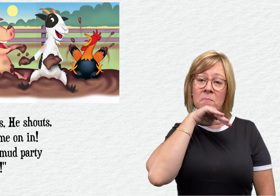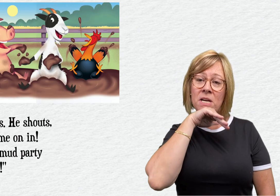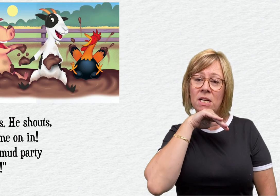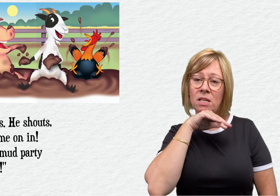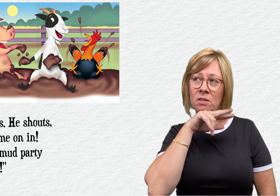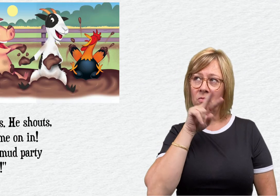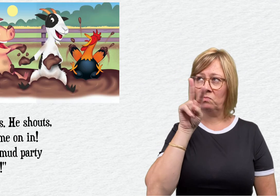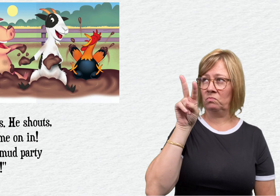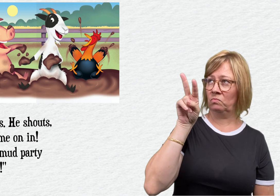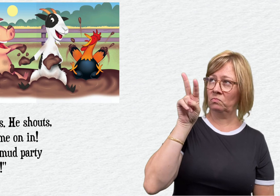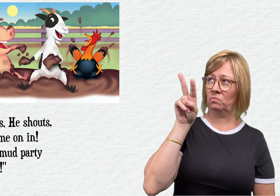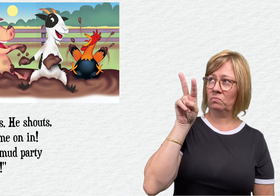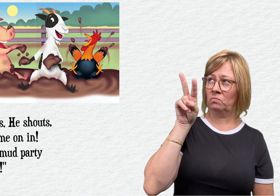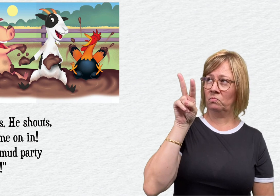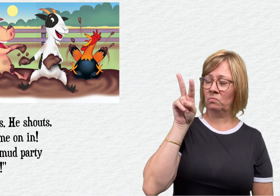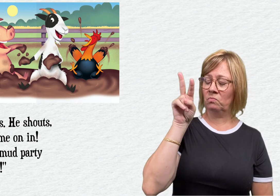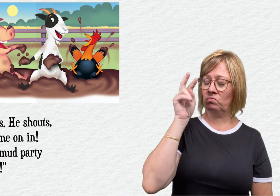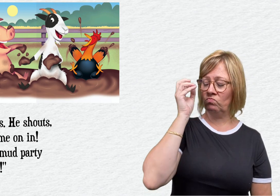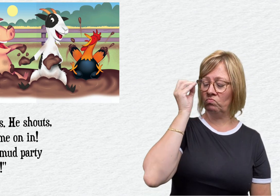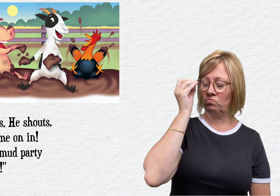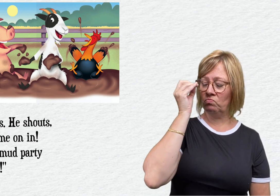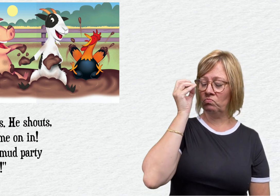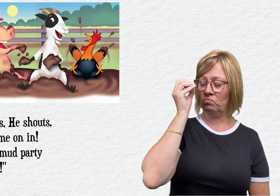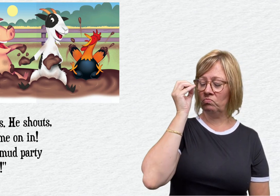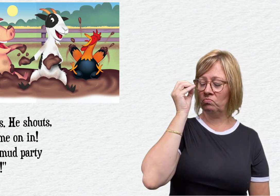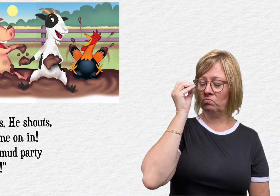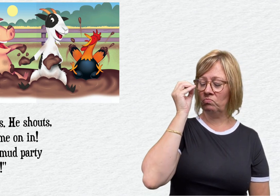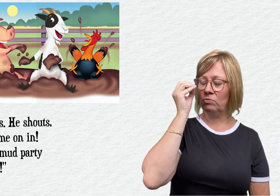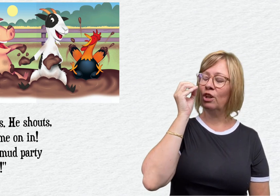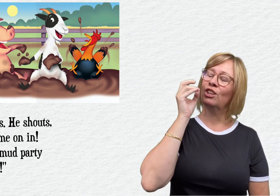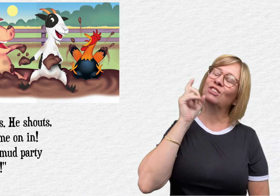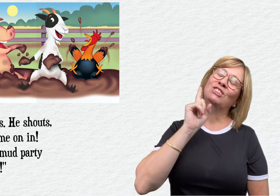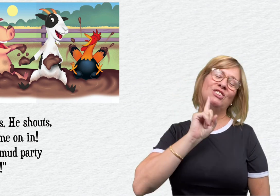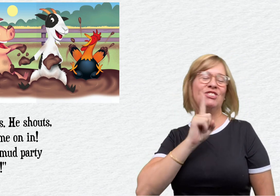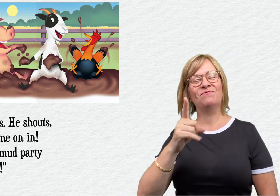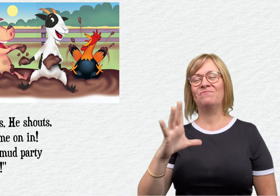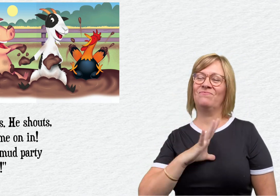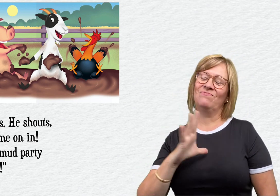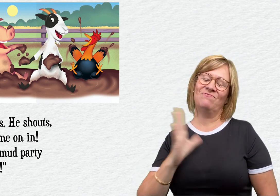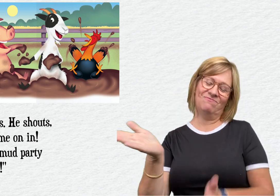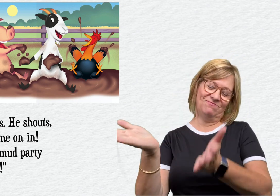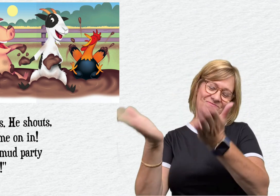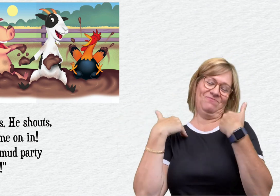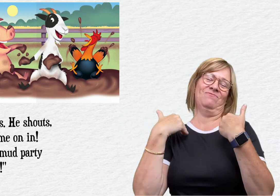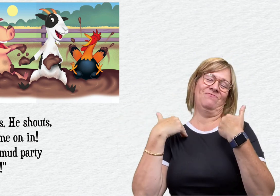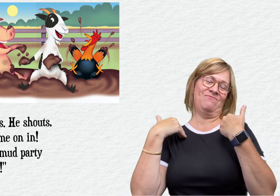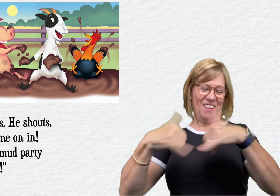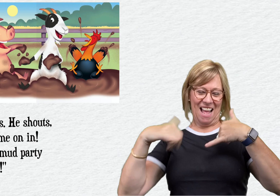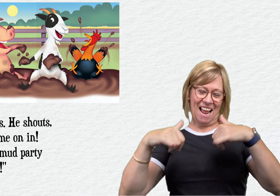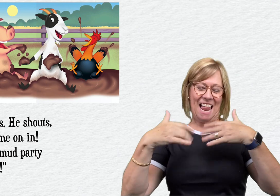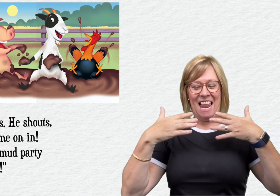Pig thinks. He shouts "Sure! Come on in!